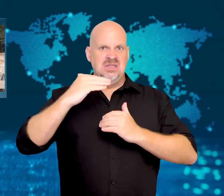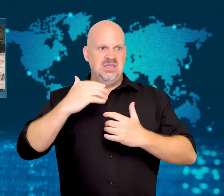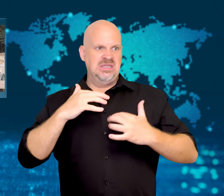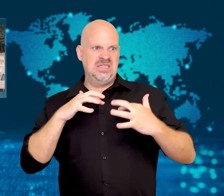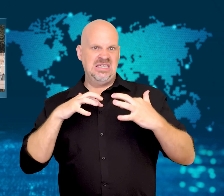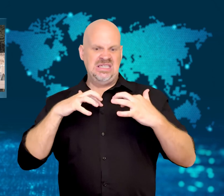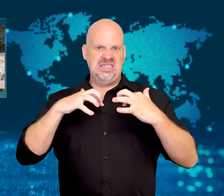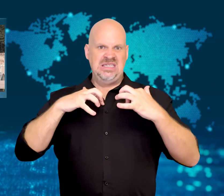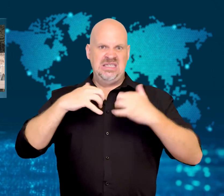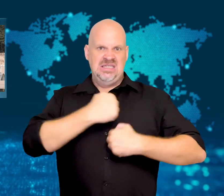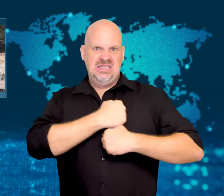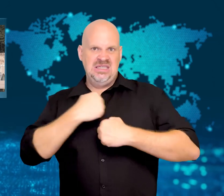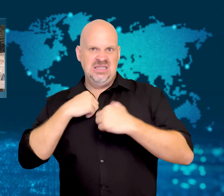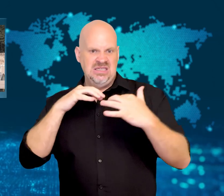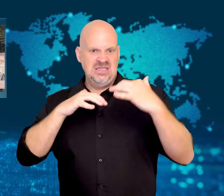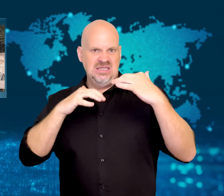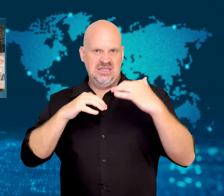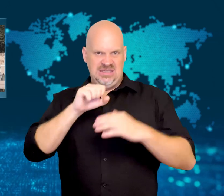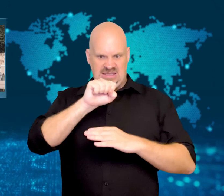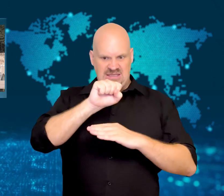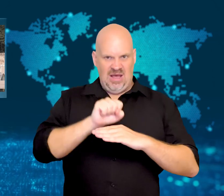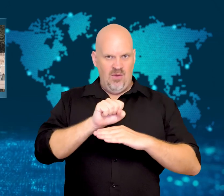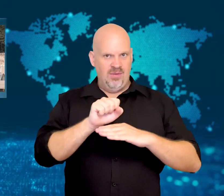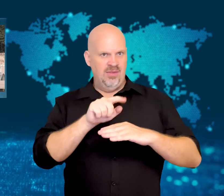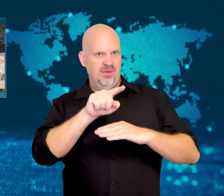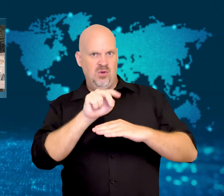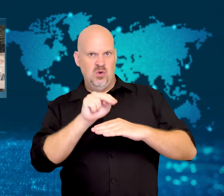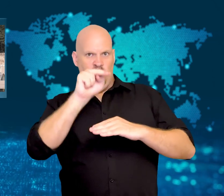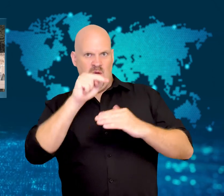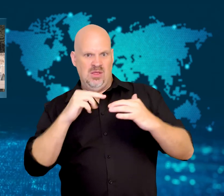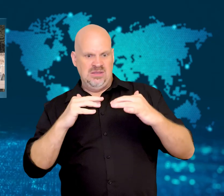between the two countries.